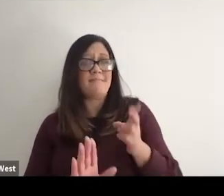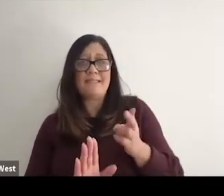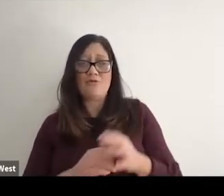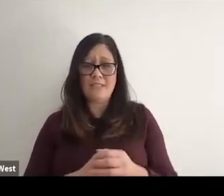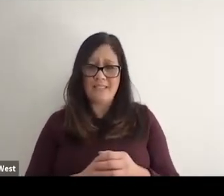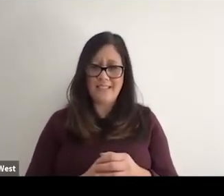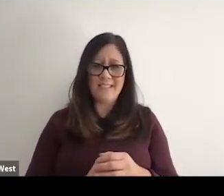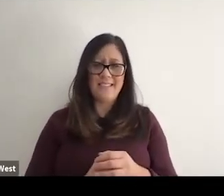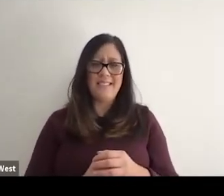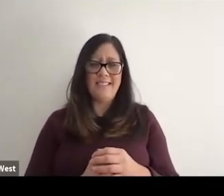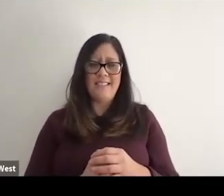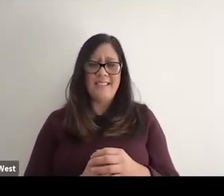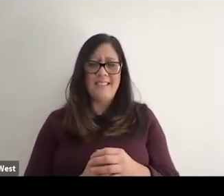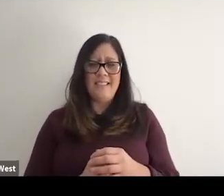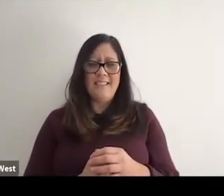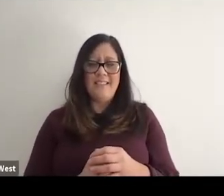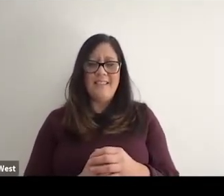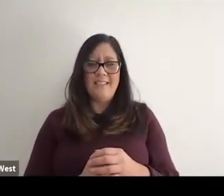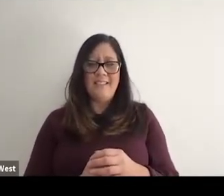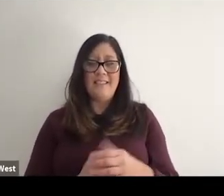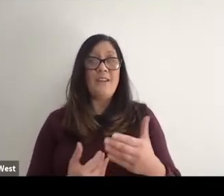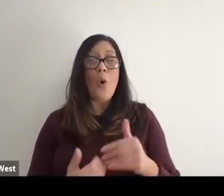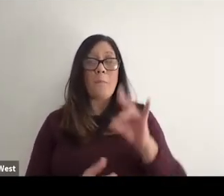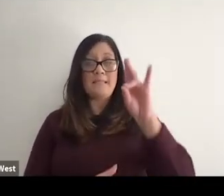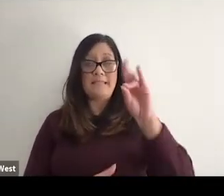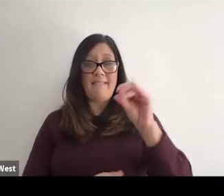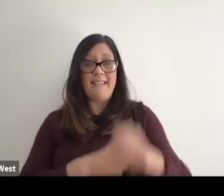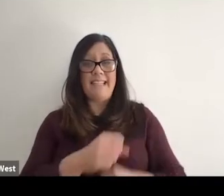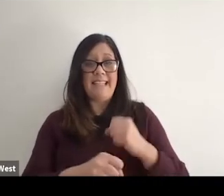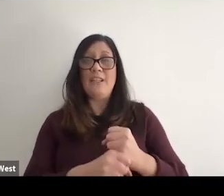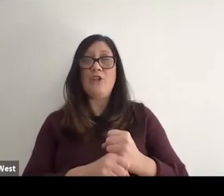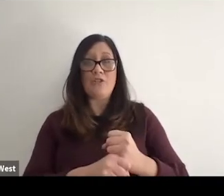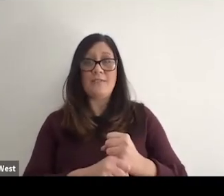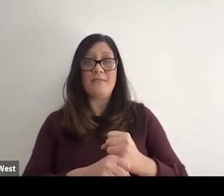Do you know how long is it now? It's 70. It's nearly 70 years since that first